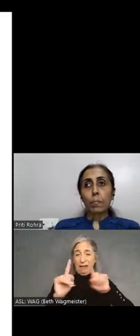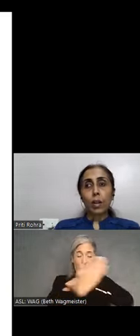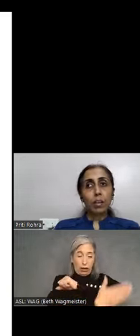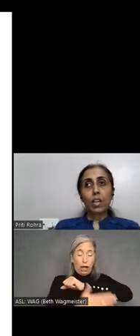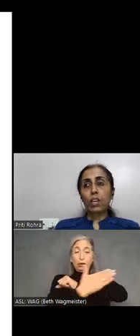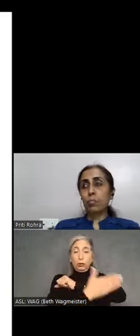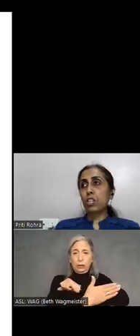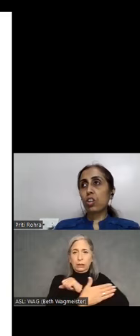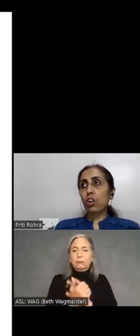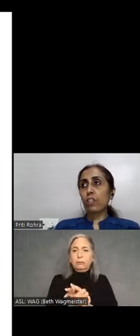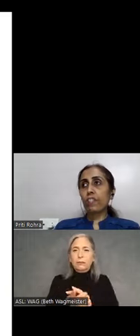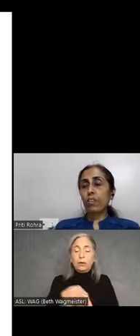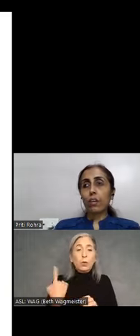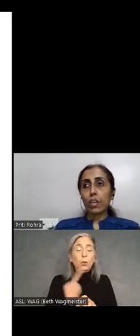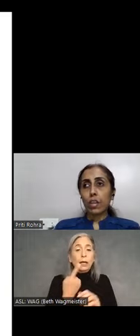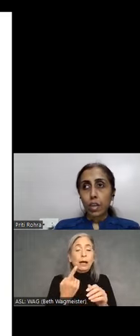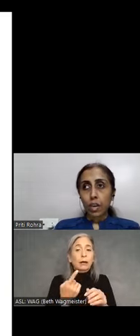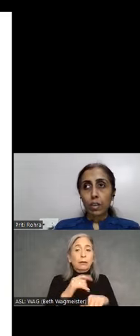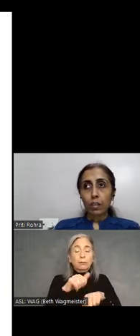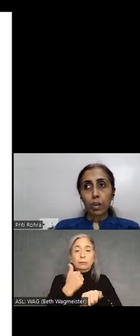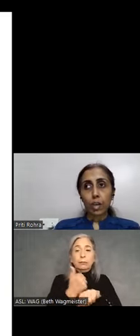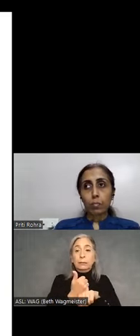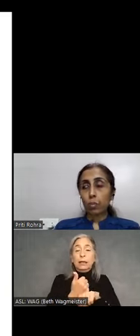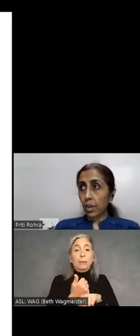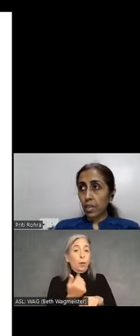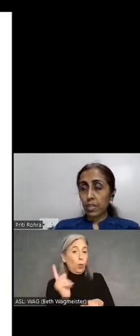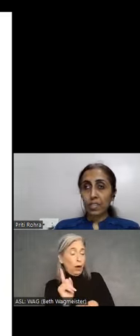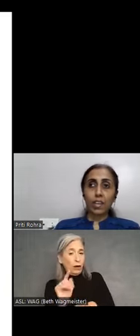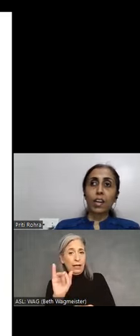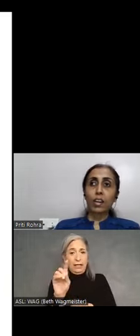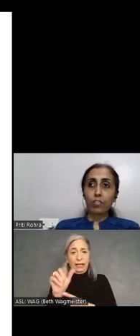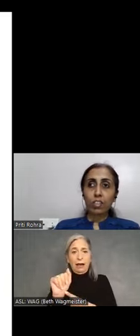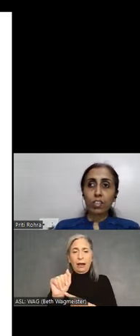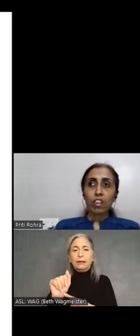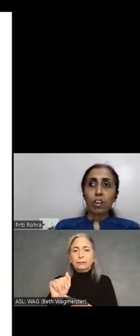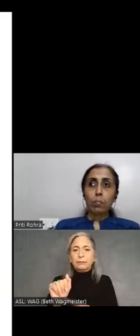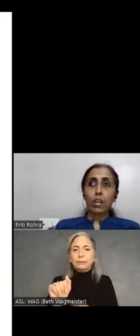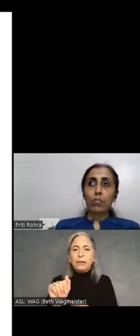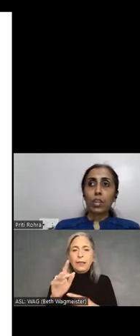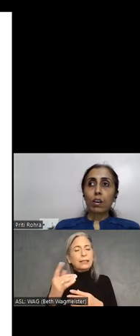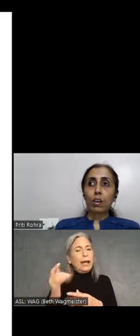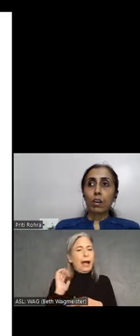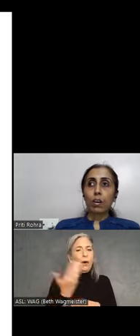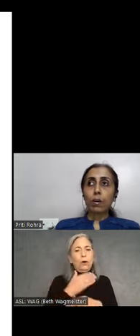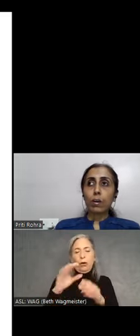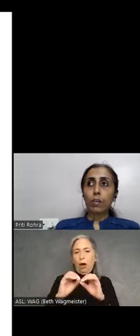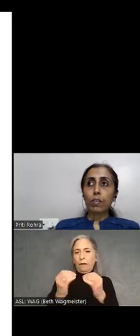Primarily we are based out of India and Mumbai is our head office, but we are, you know,